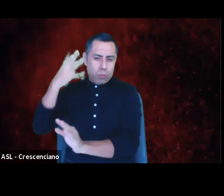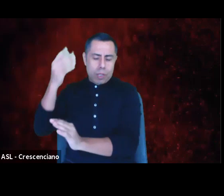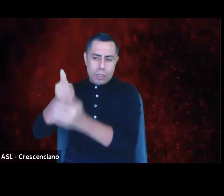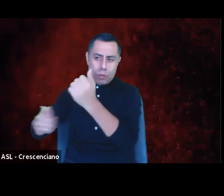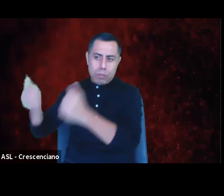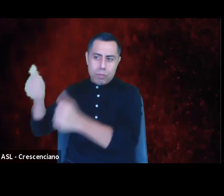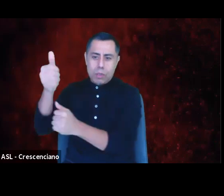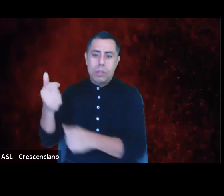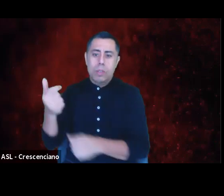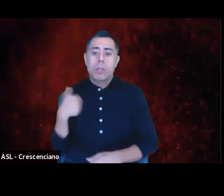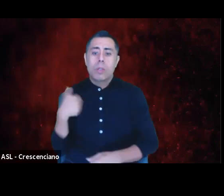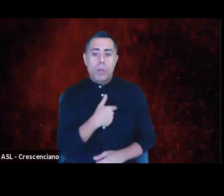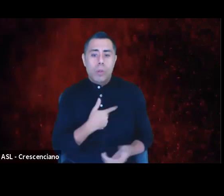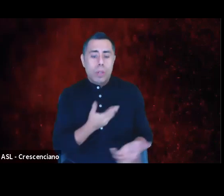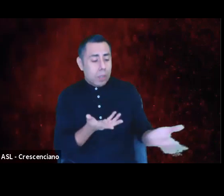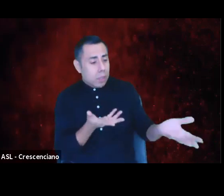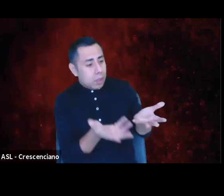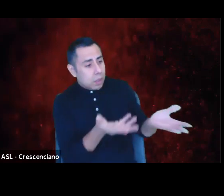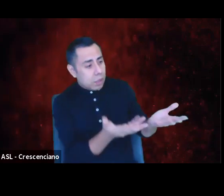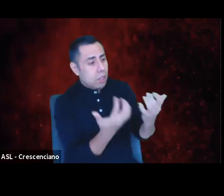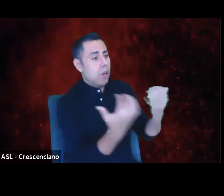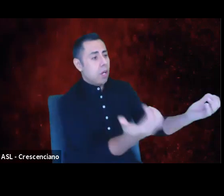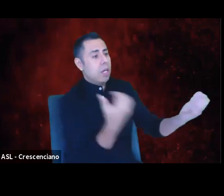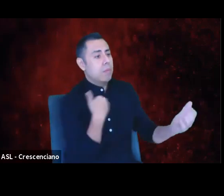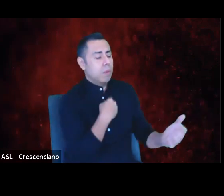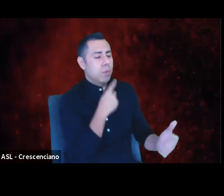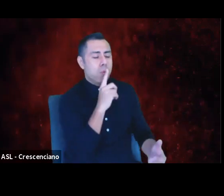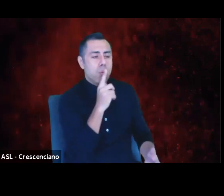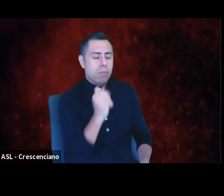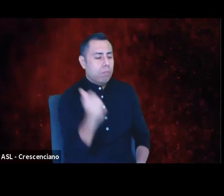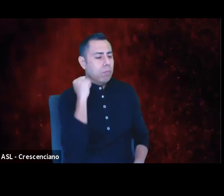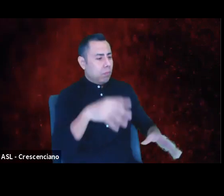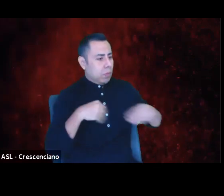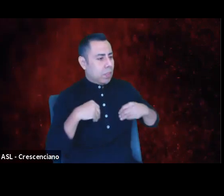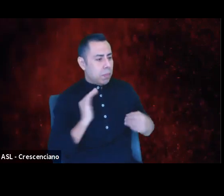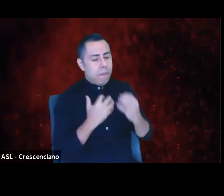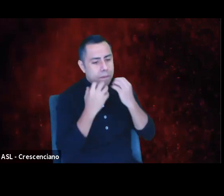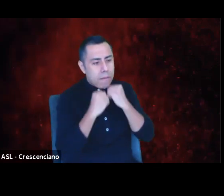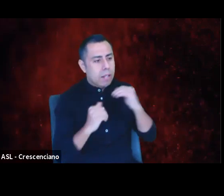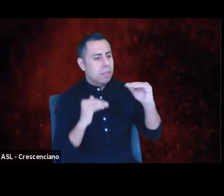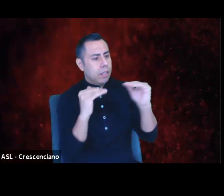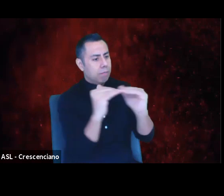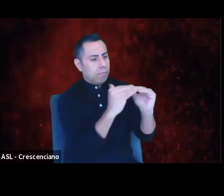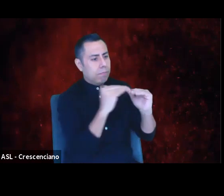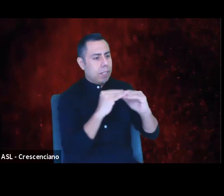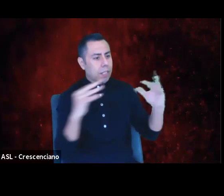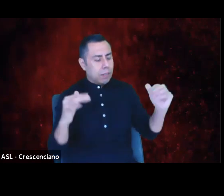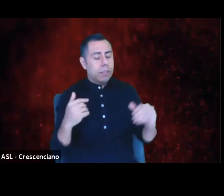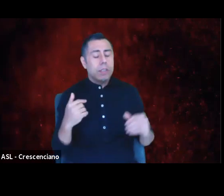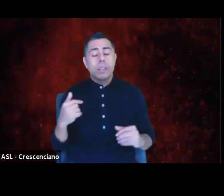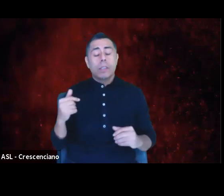our purported values of diversity and equity. We beat down the spirits of the black/indigenous artists